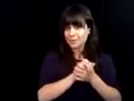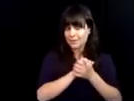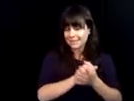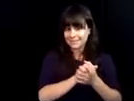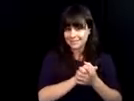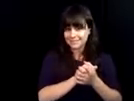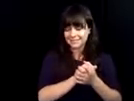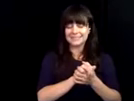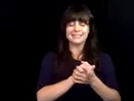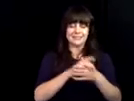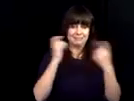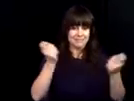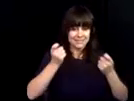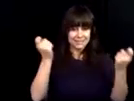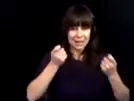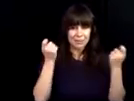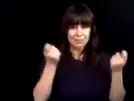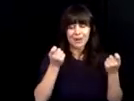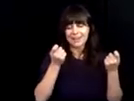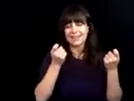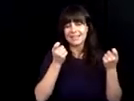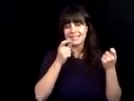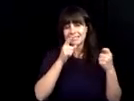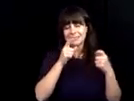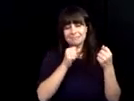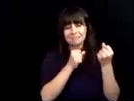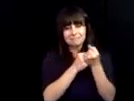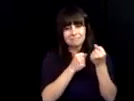and grateful for that opportunity. I say